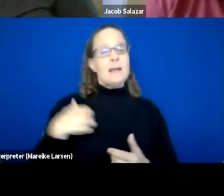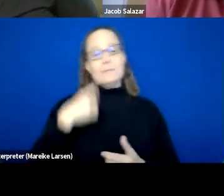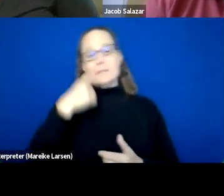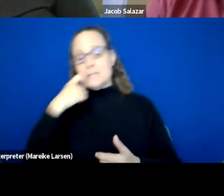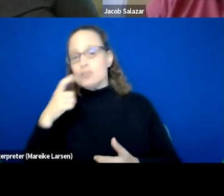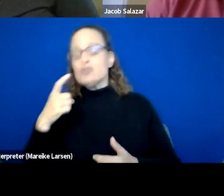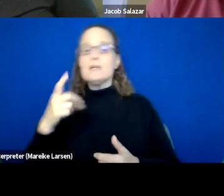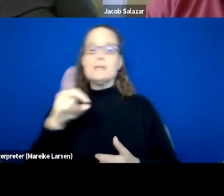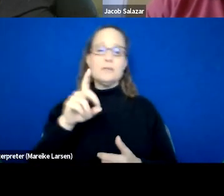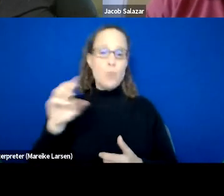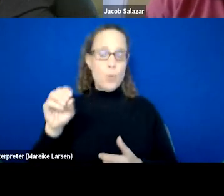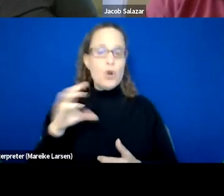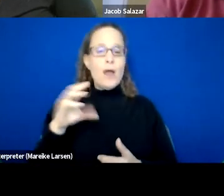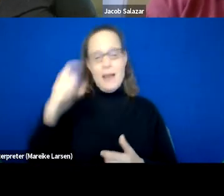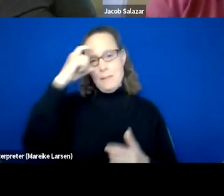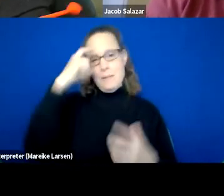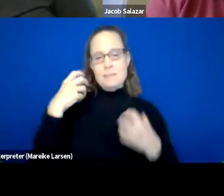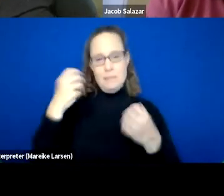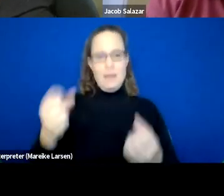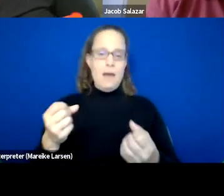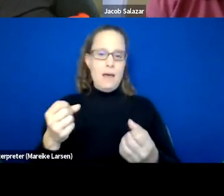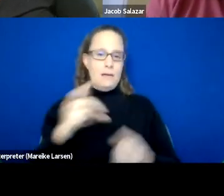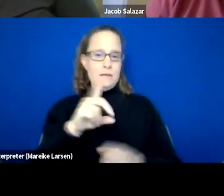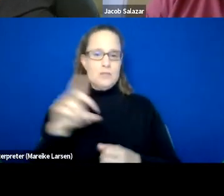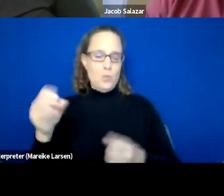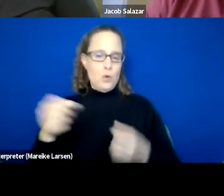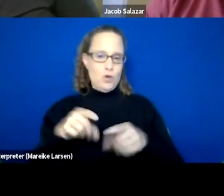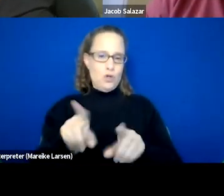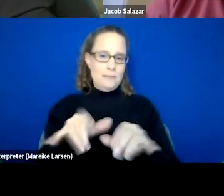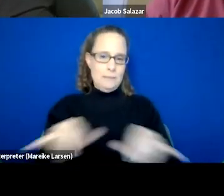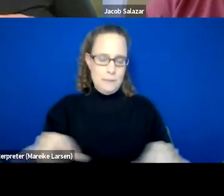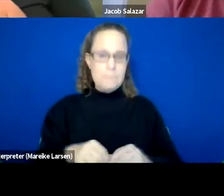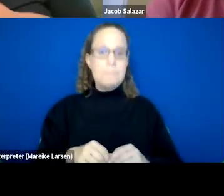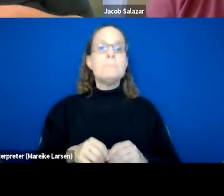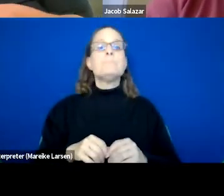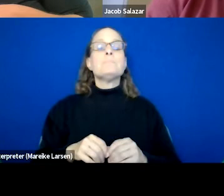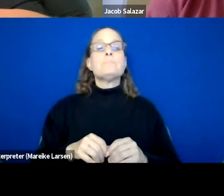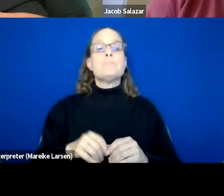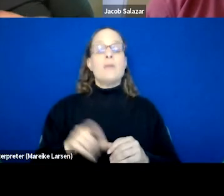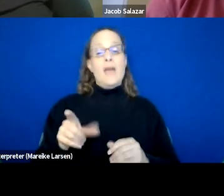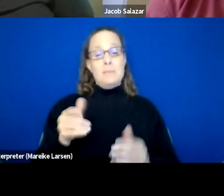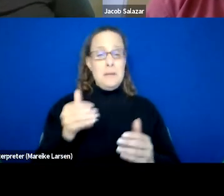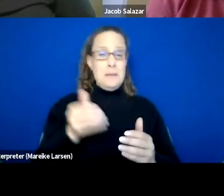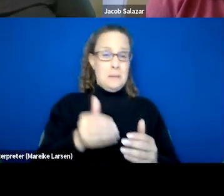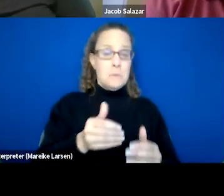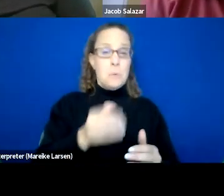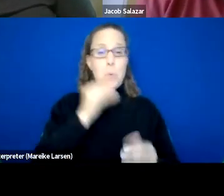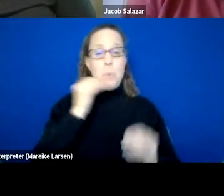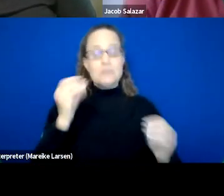and a mental health disorder as well. And then on the verge of being homeless or already homeless.